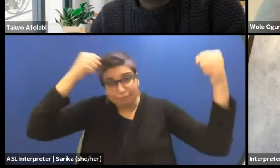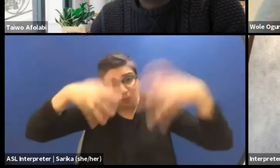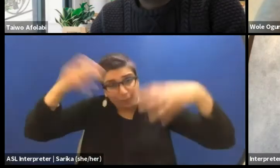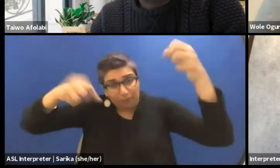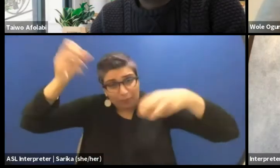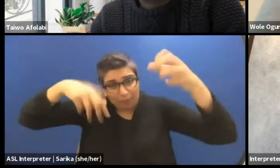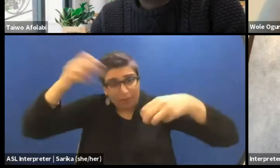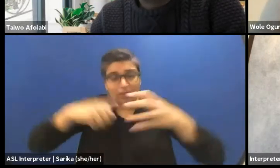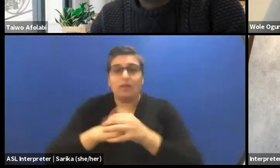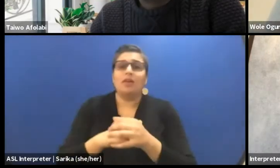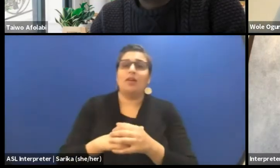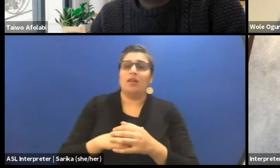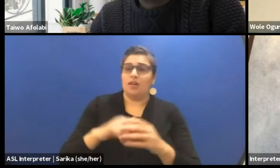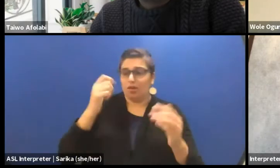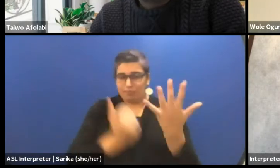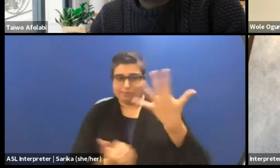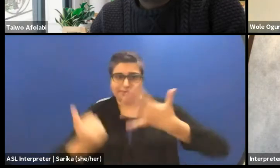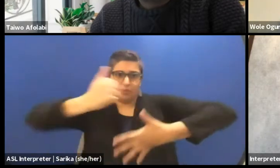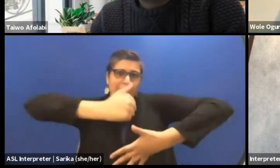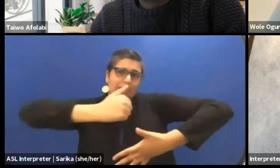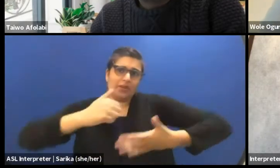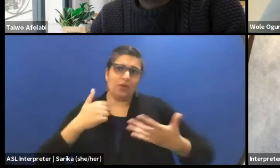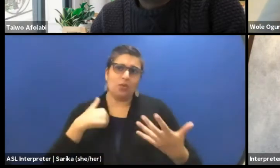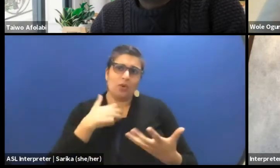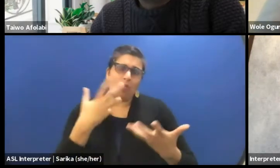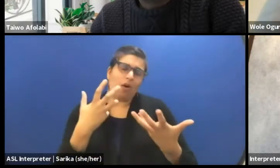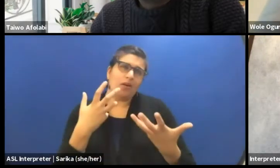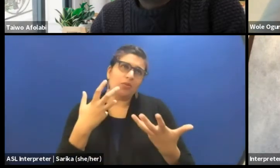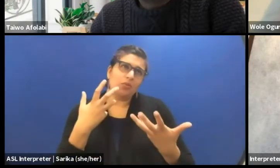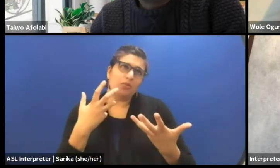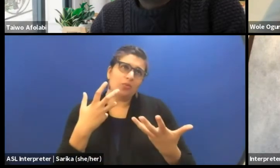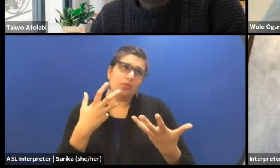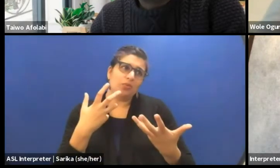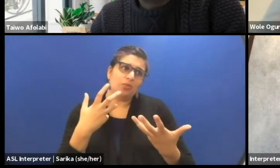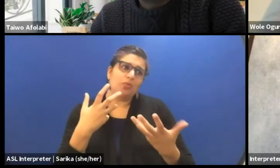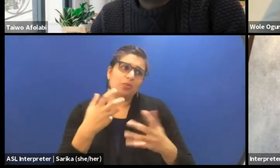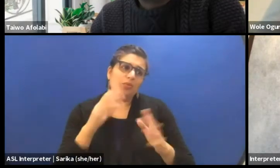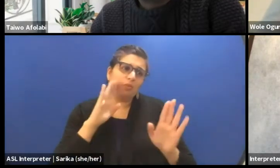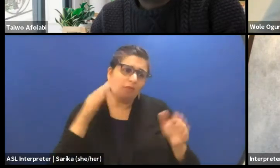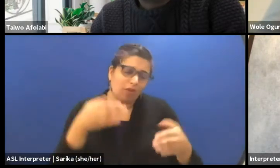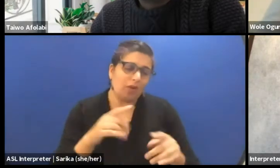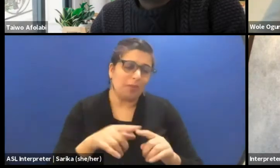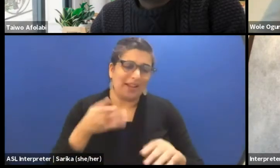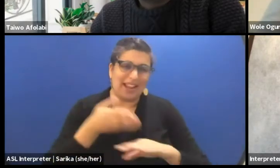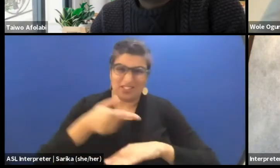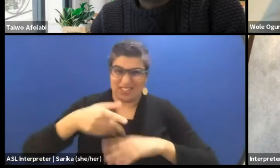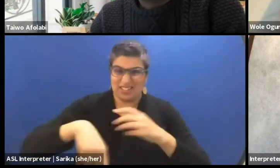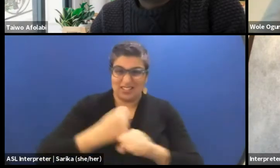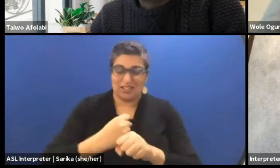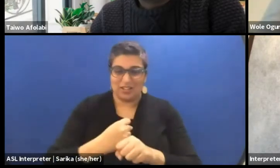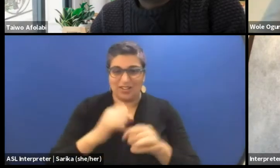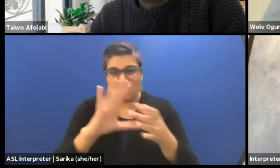to say we really want to speak to this, but I think after this year's comments,